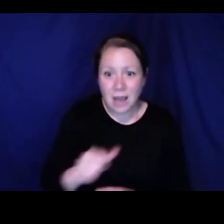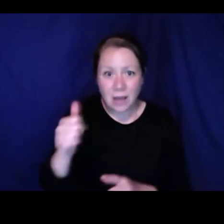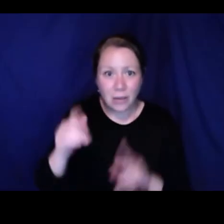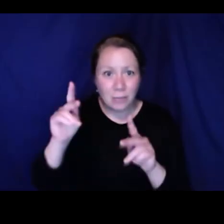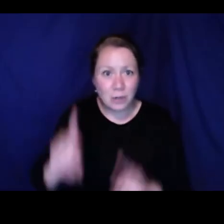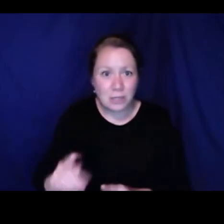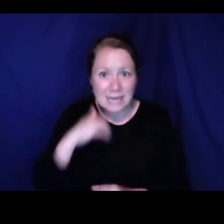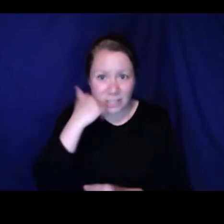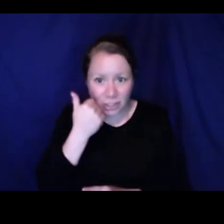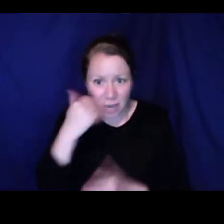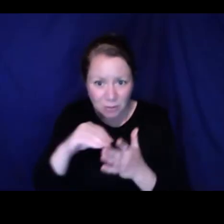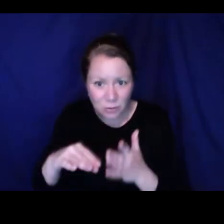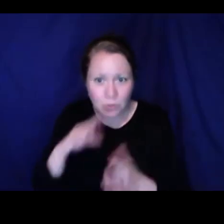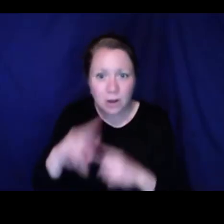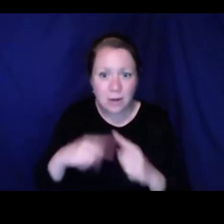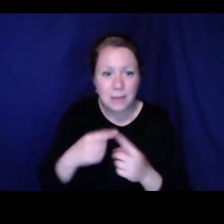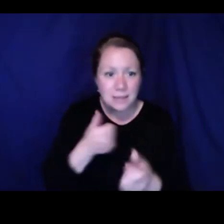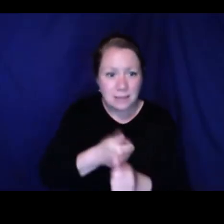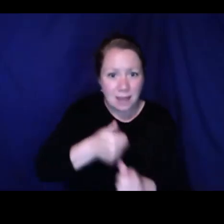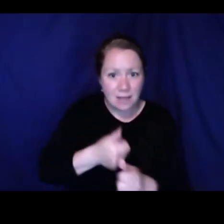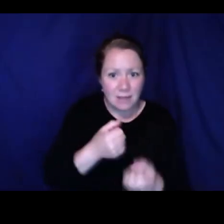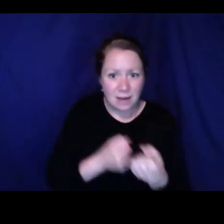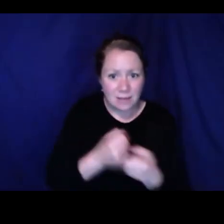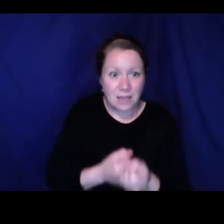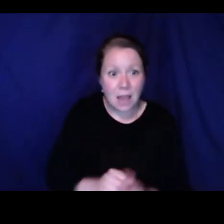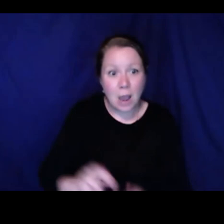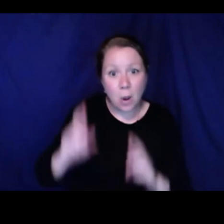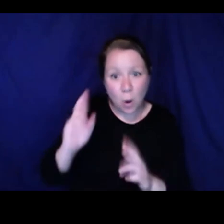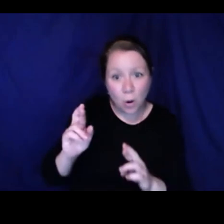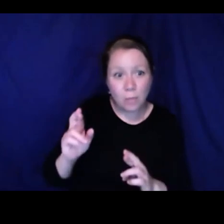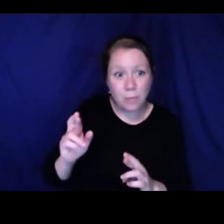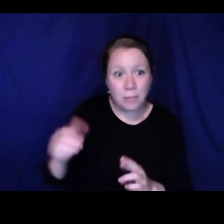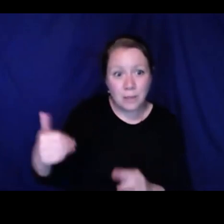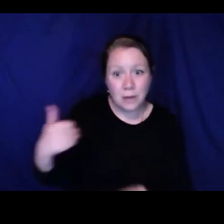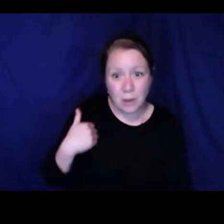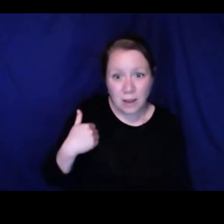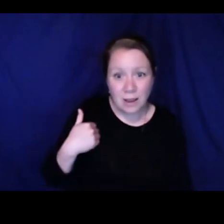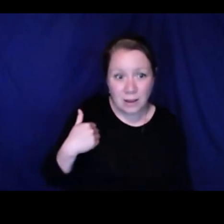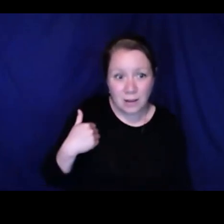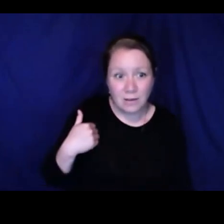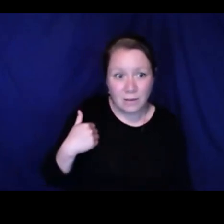I tried. Sefakor: Nathan and Skyla are shy students we have.